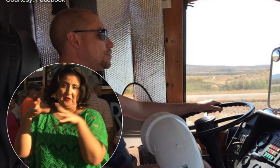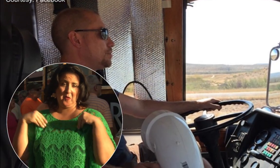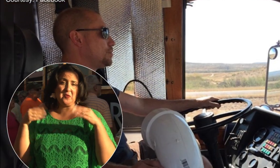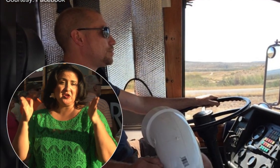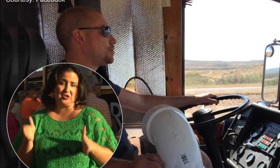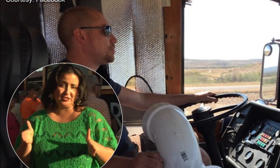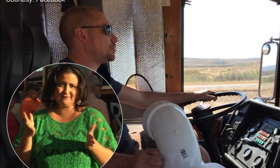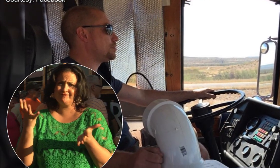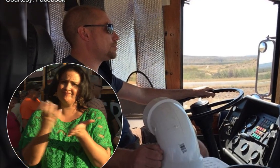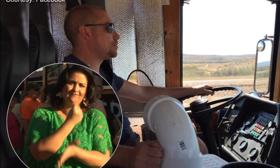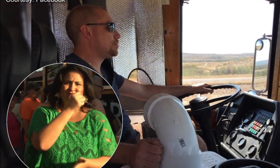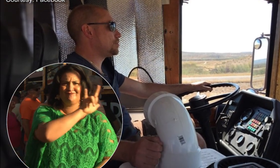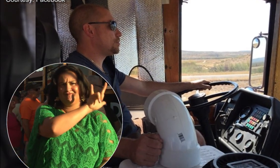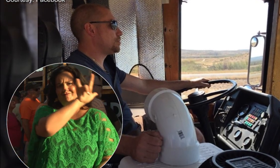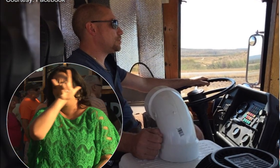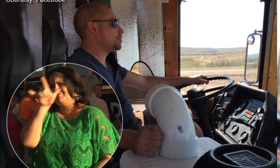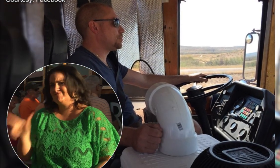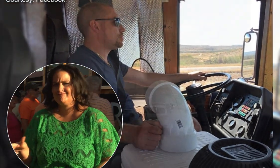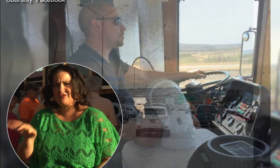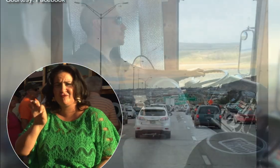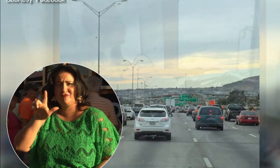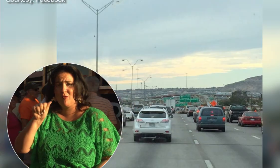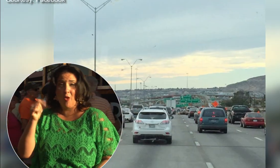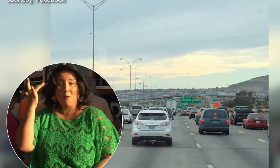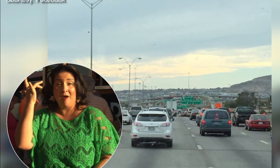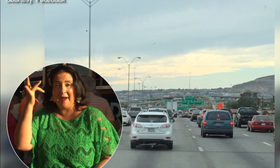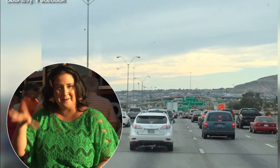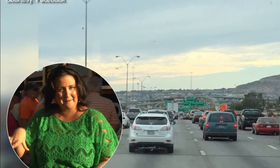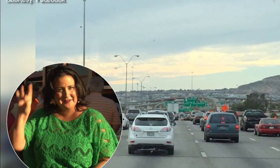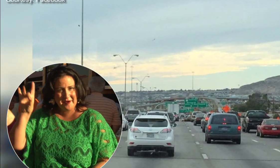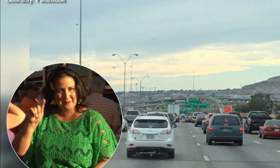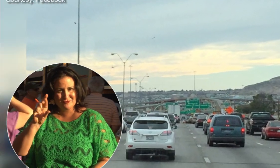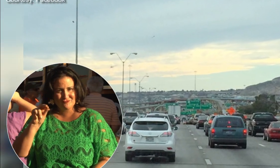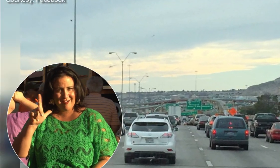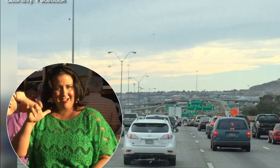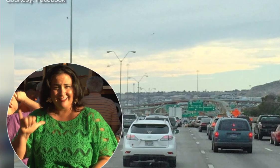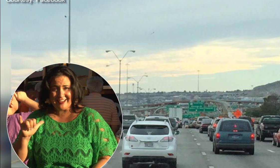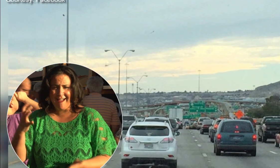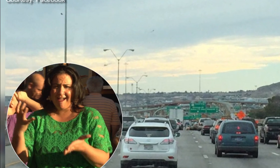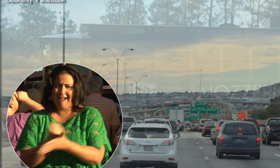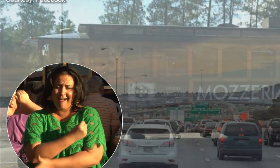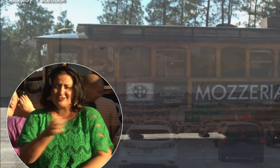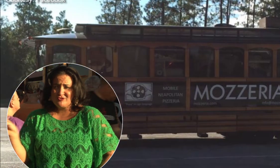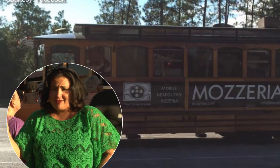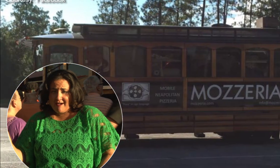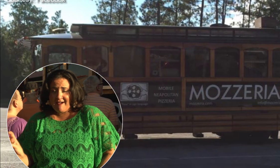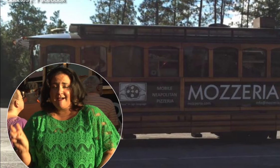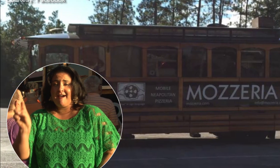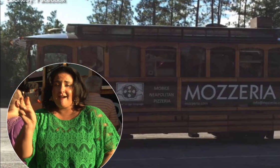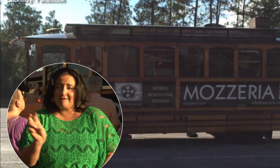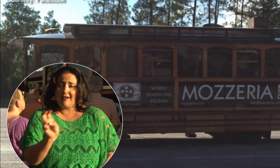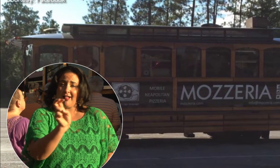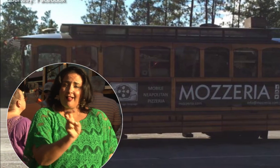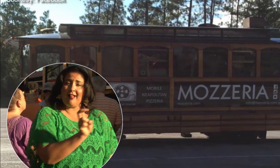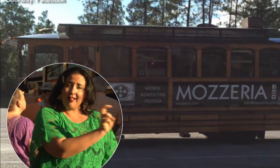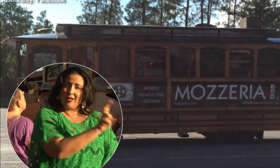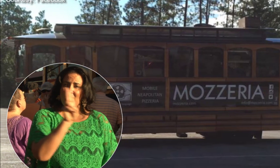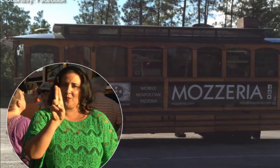They went to Florida to pick up the trolley and are traveling back across the US making stops along they way.